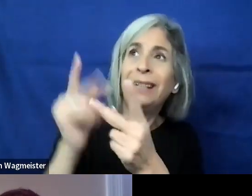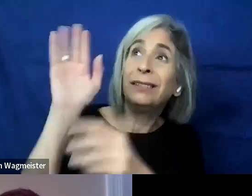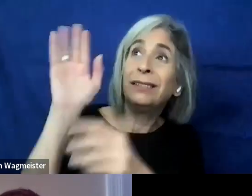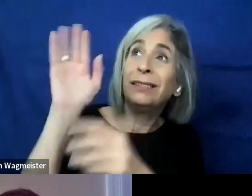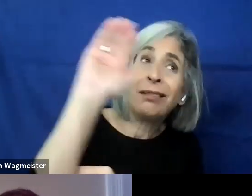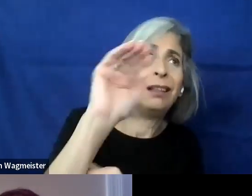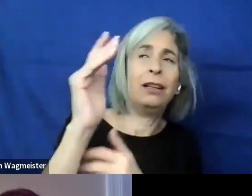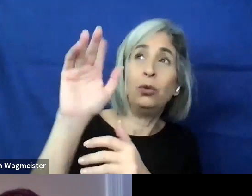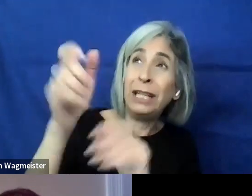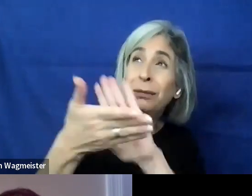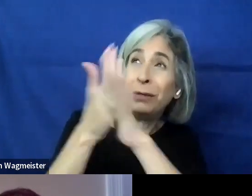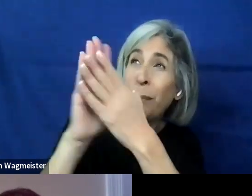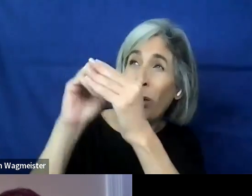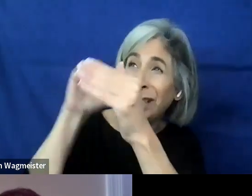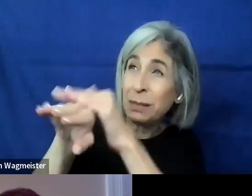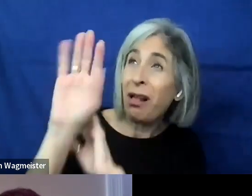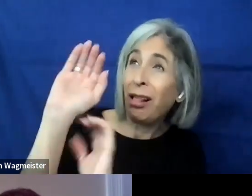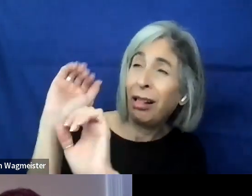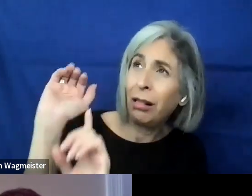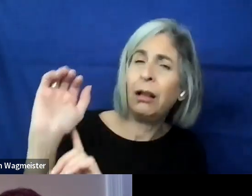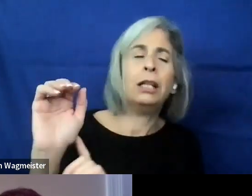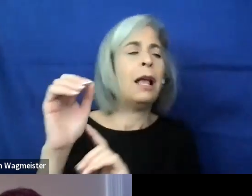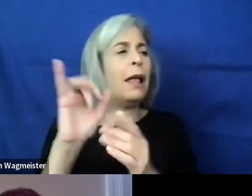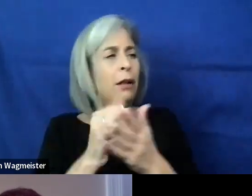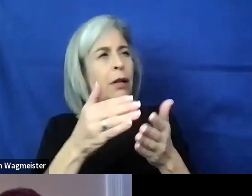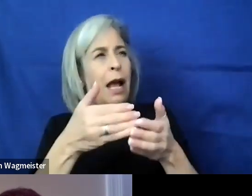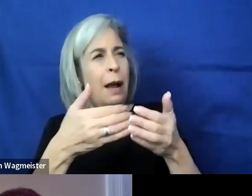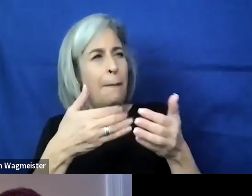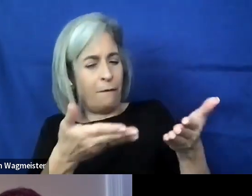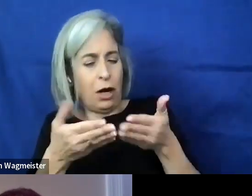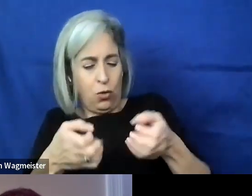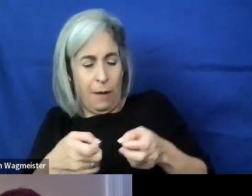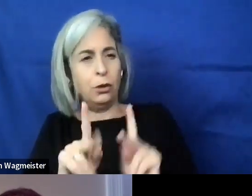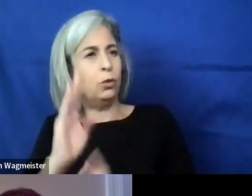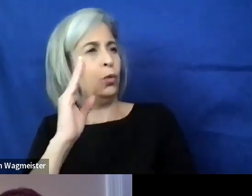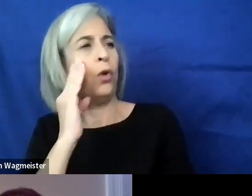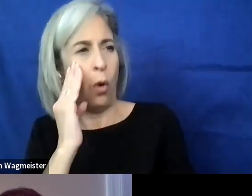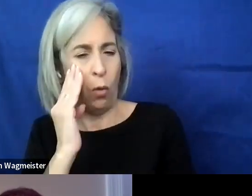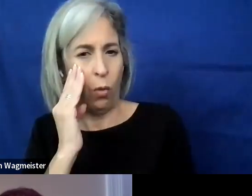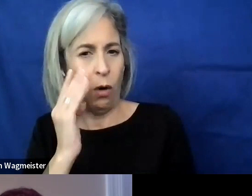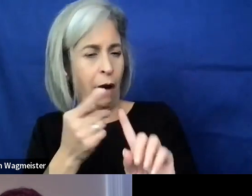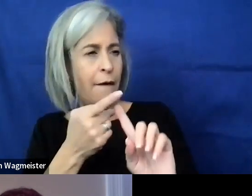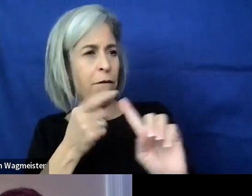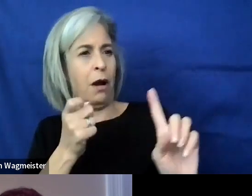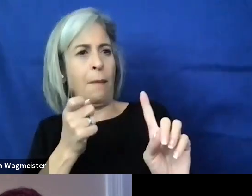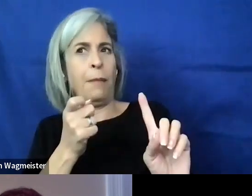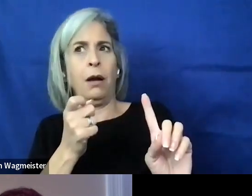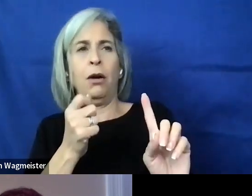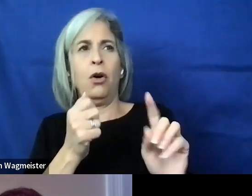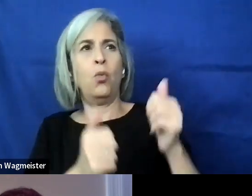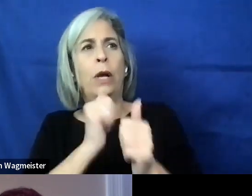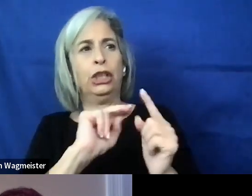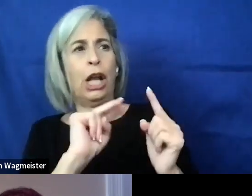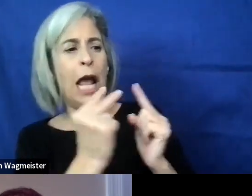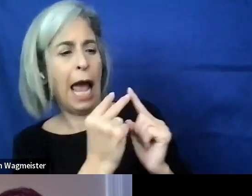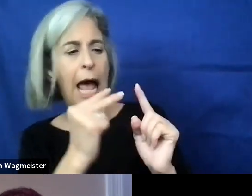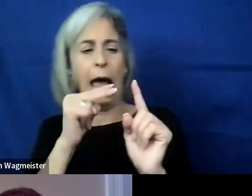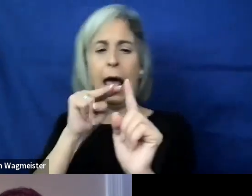It's going to give you the opportunity to know from which aspect to come from to convince